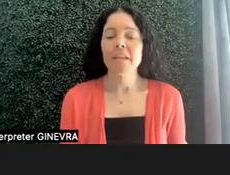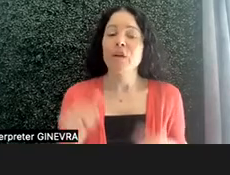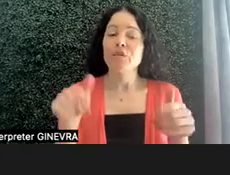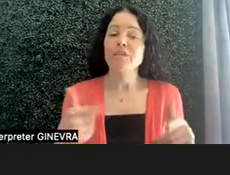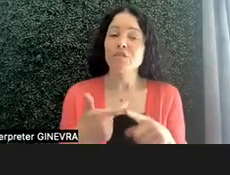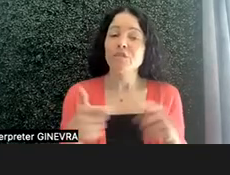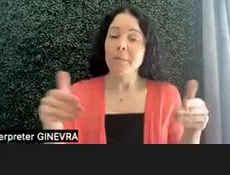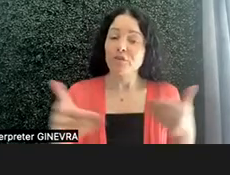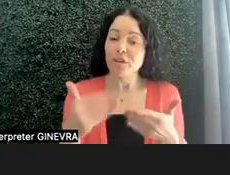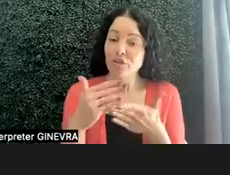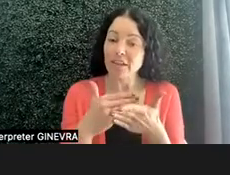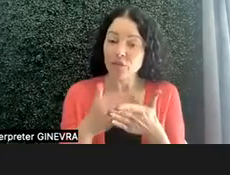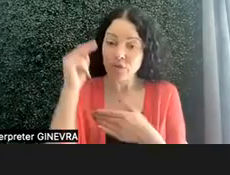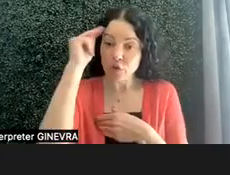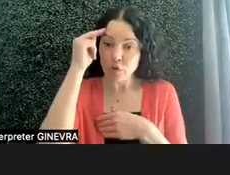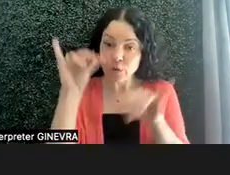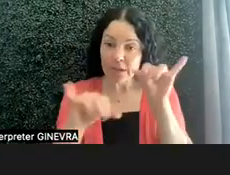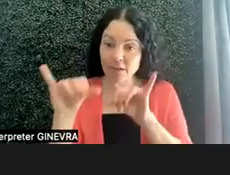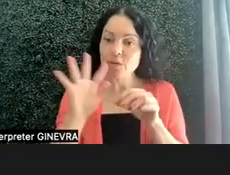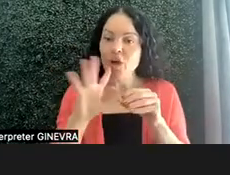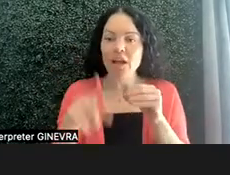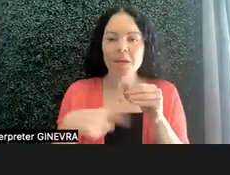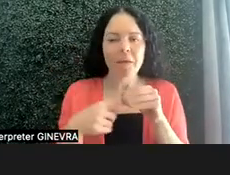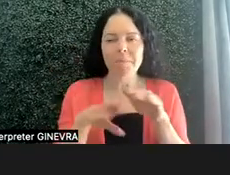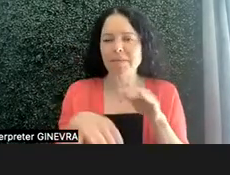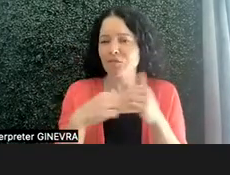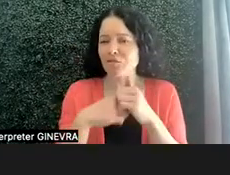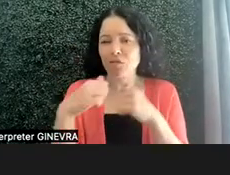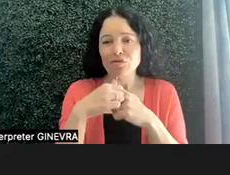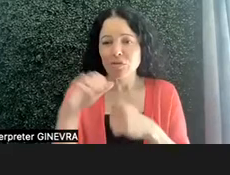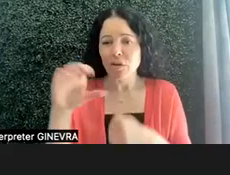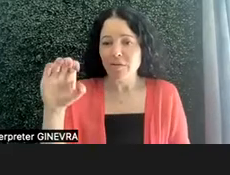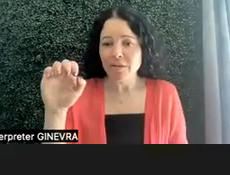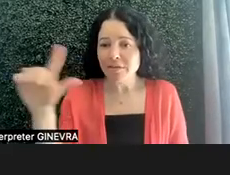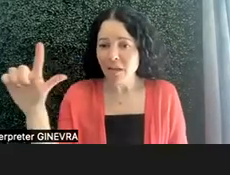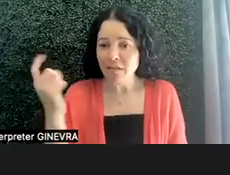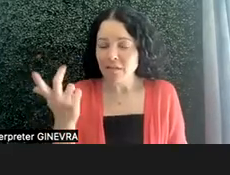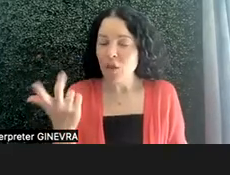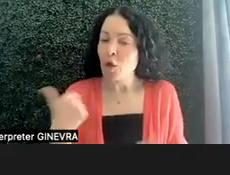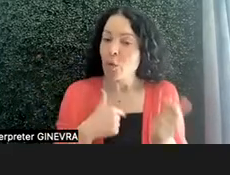When we talked about the basic structure of the nerve cell, we asked the students to well, next week,